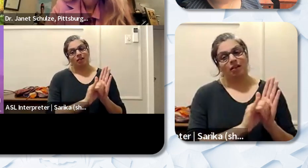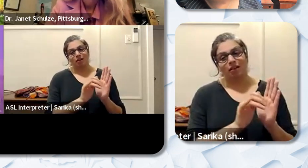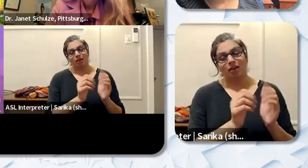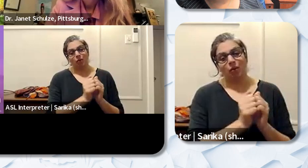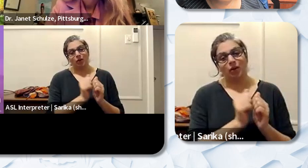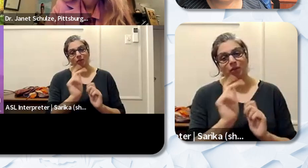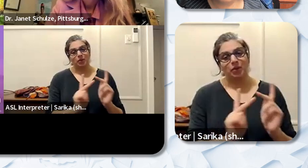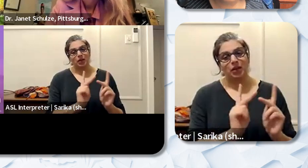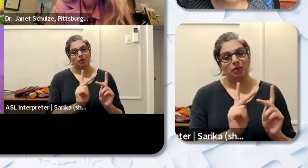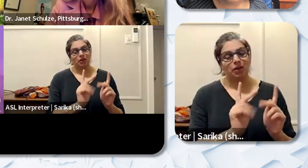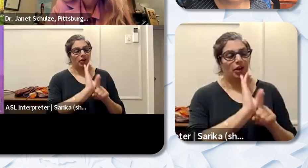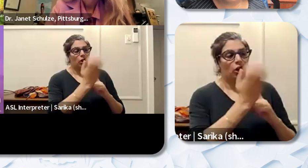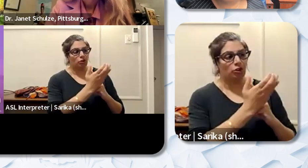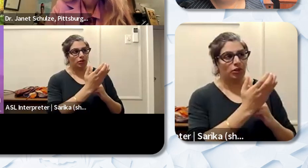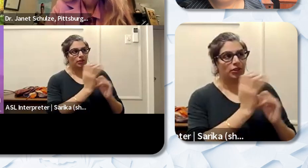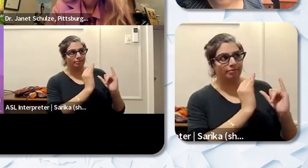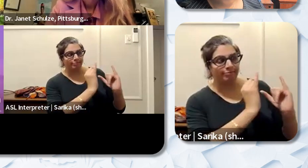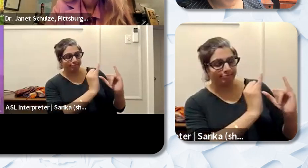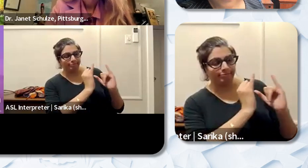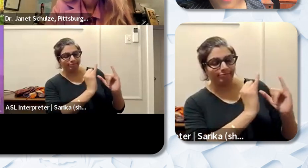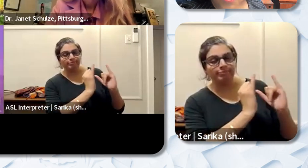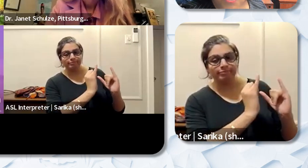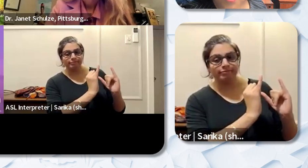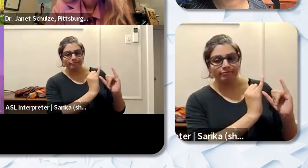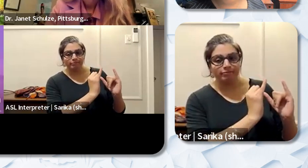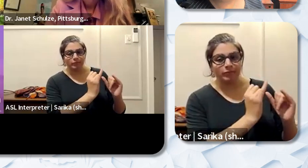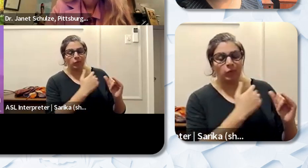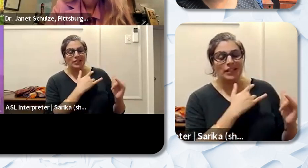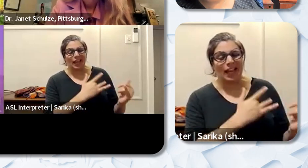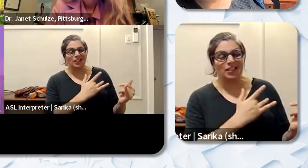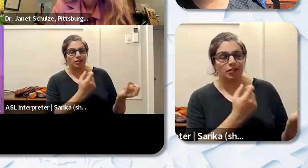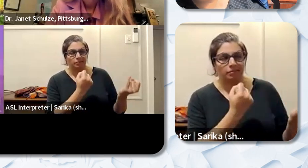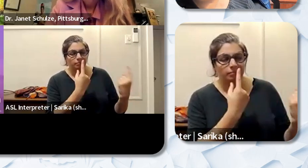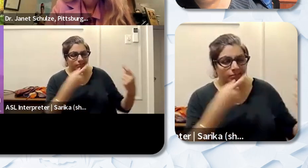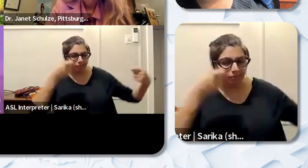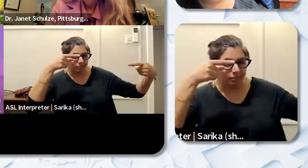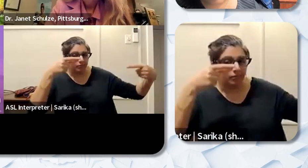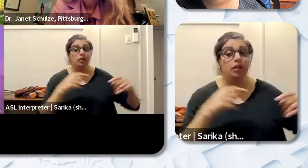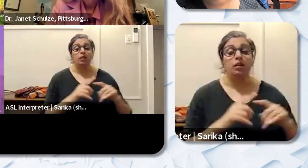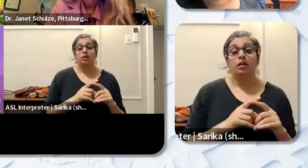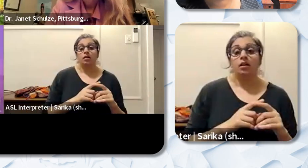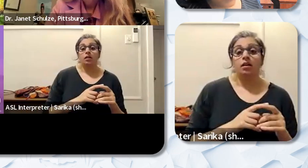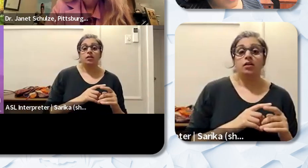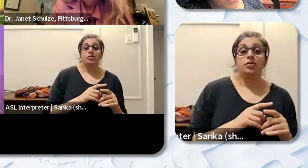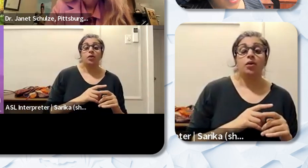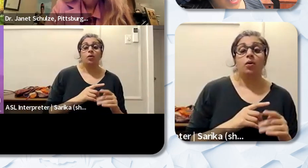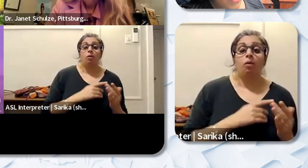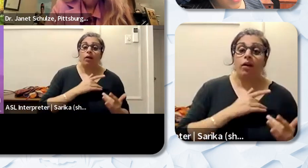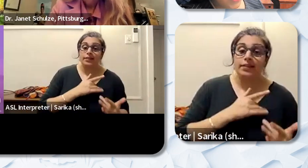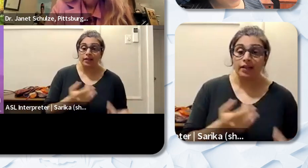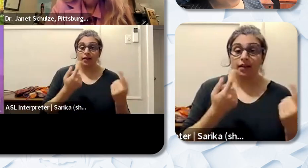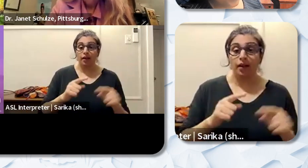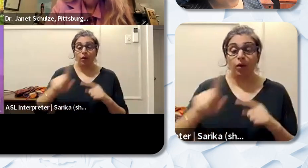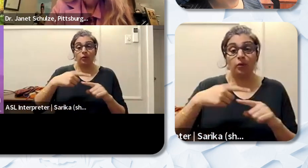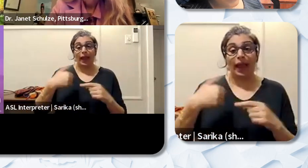we are culturally related to. So usually when you have a Black educator in a classroom where